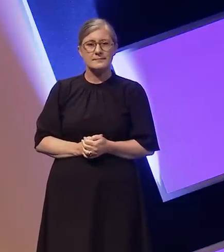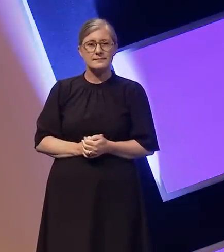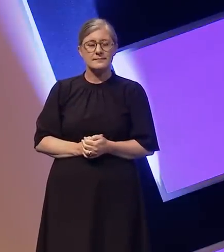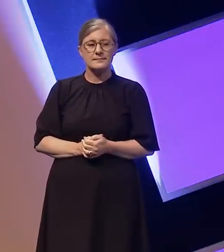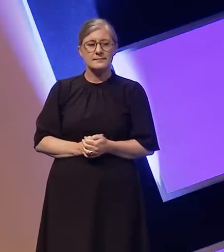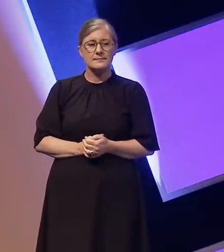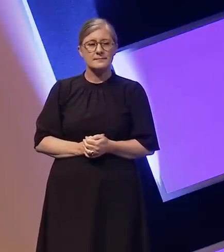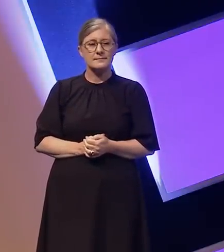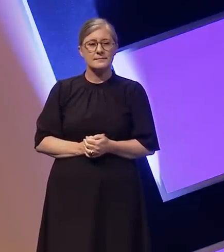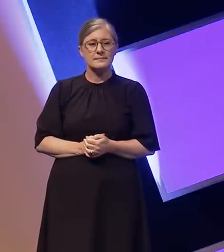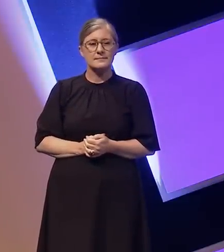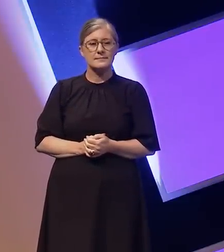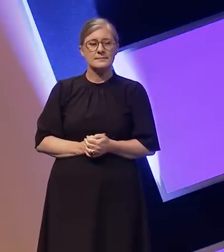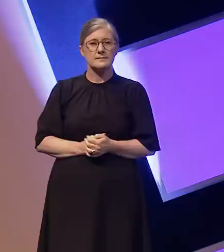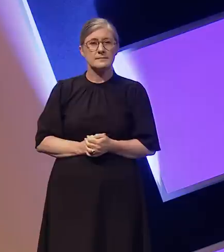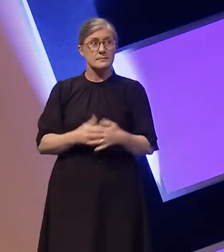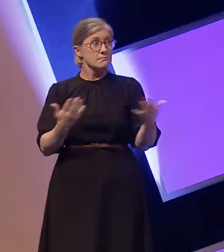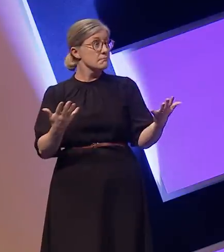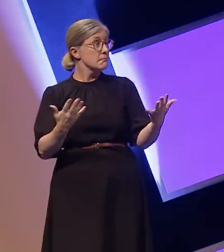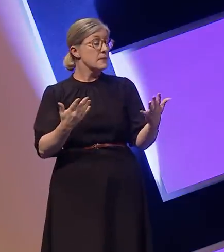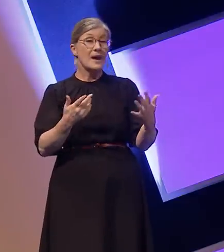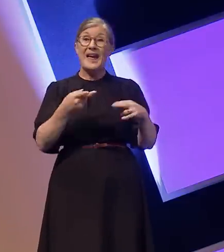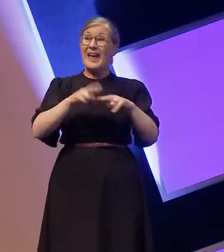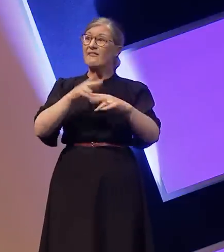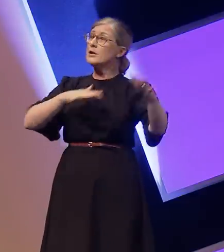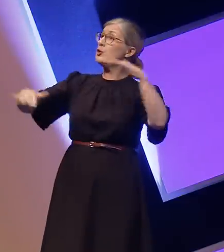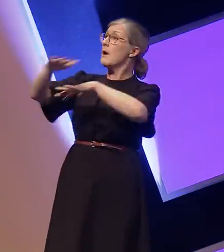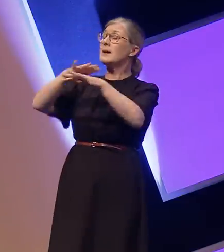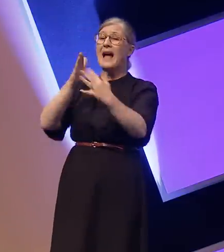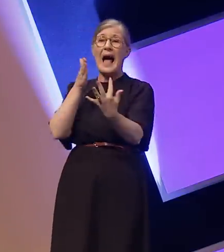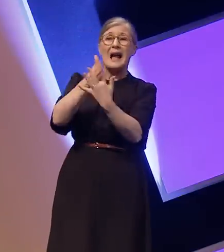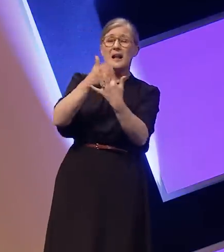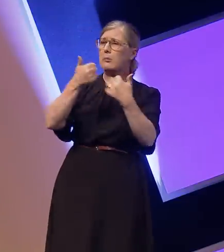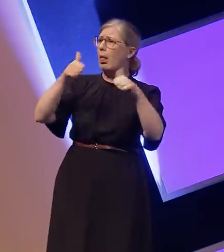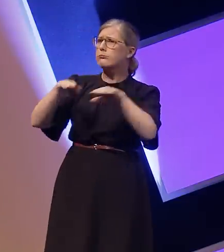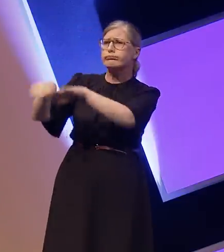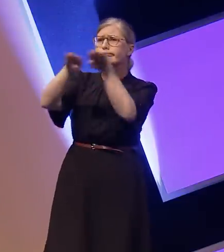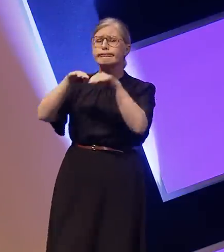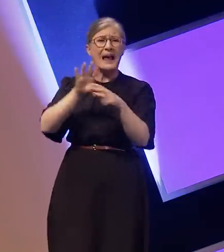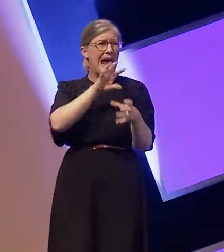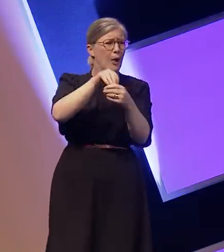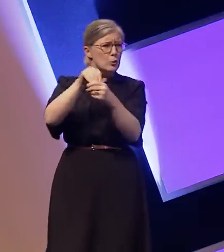because if accessibility and inclusion were the norm, then would I consider myself as disabled?